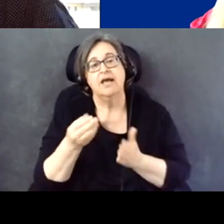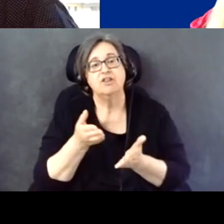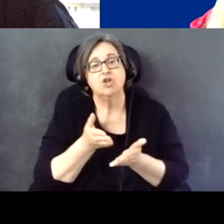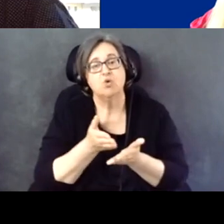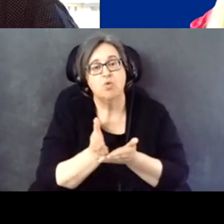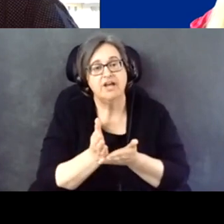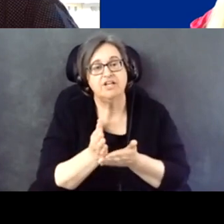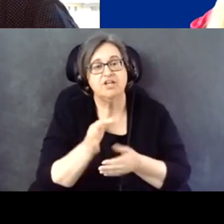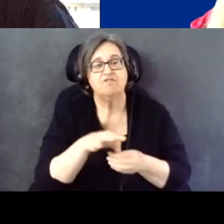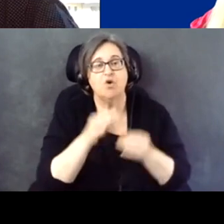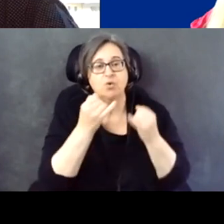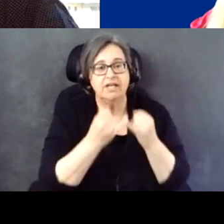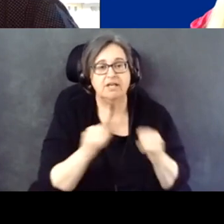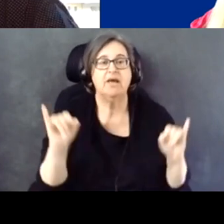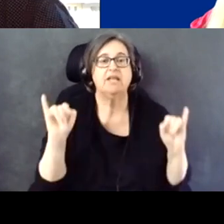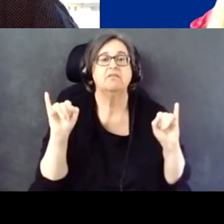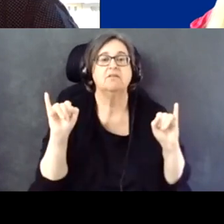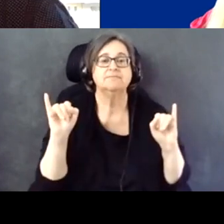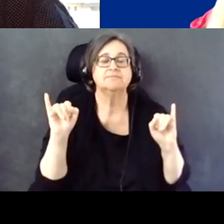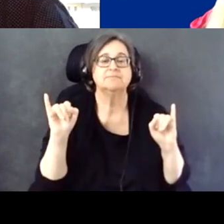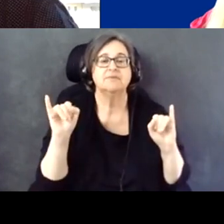and privately.